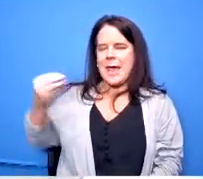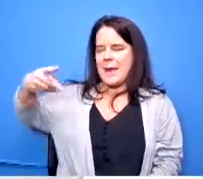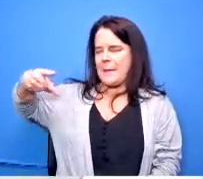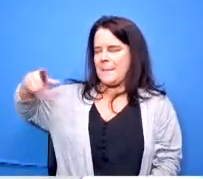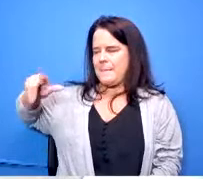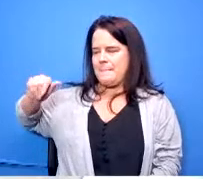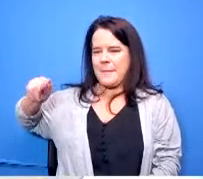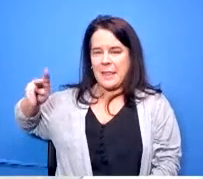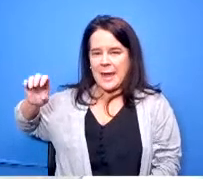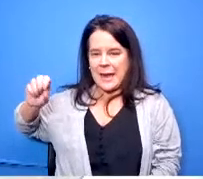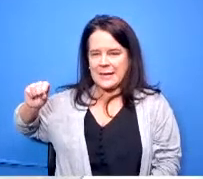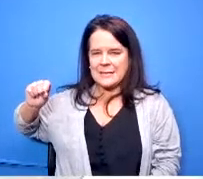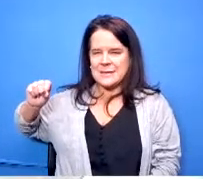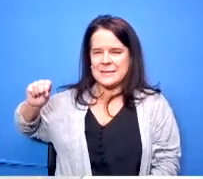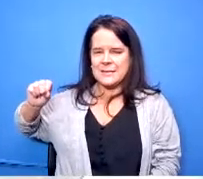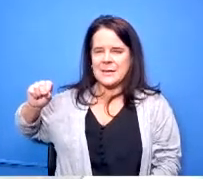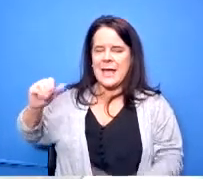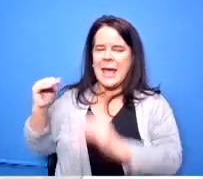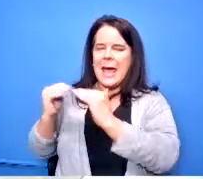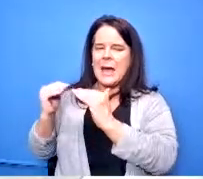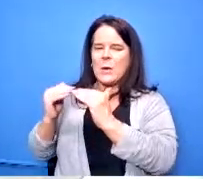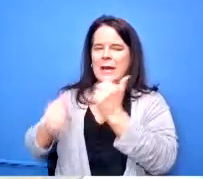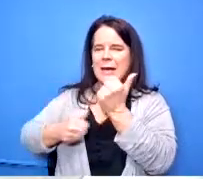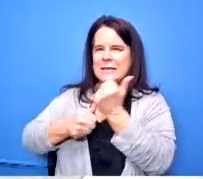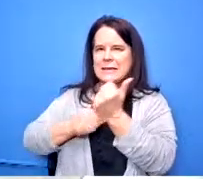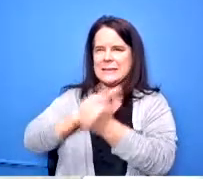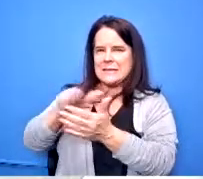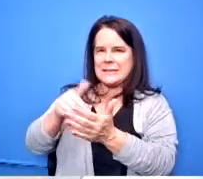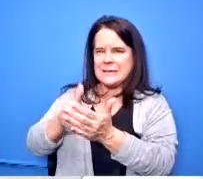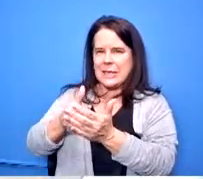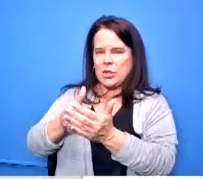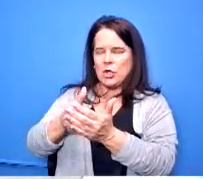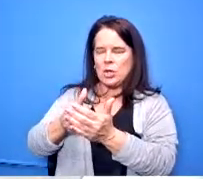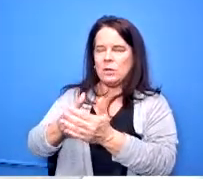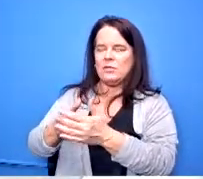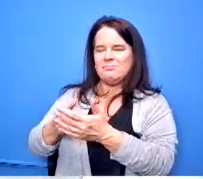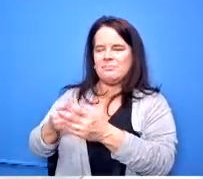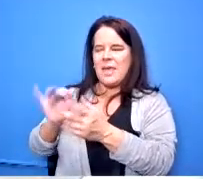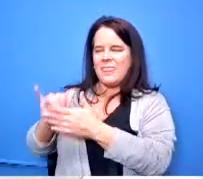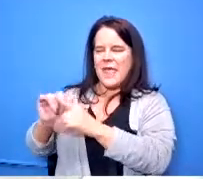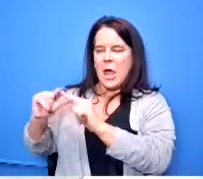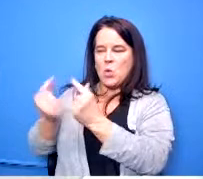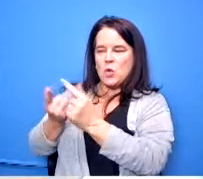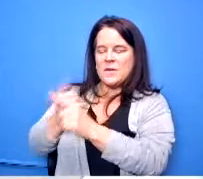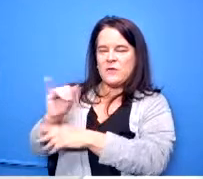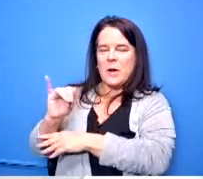for the board to see it we work with this group out of indiana and they work very closely with